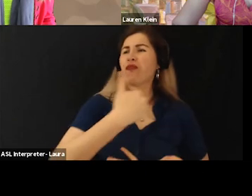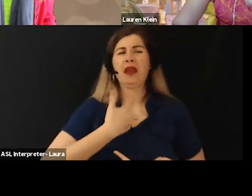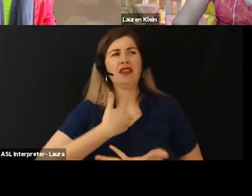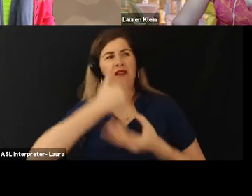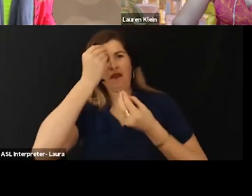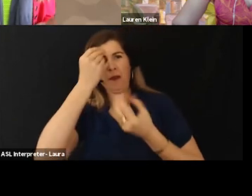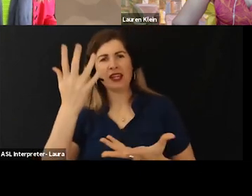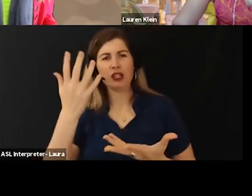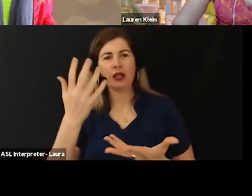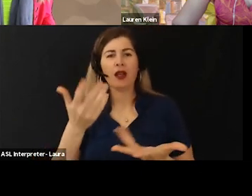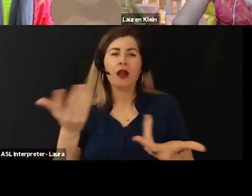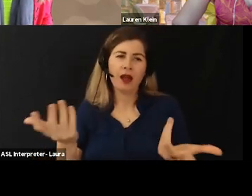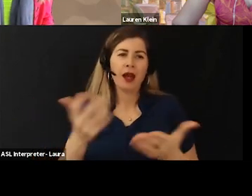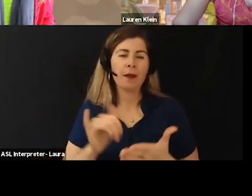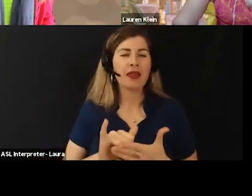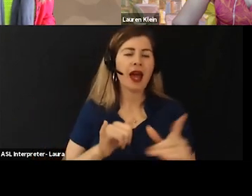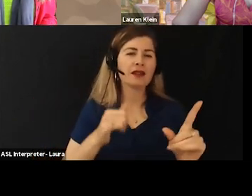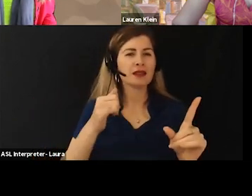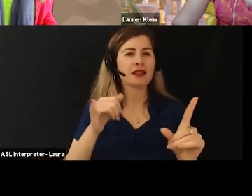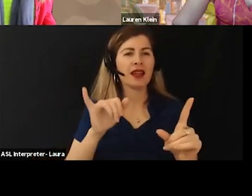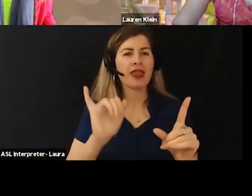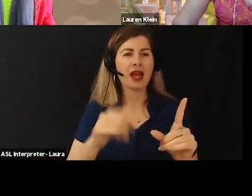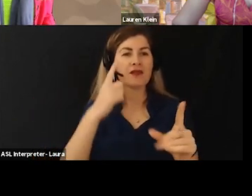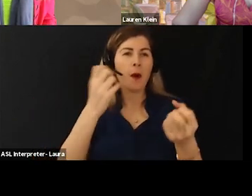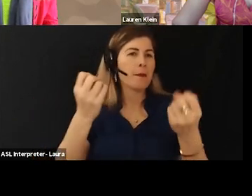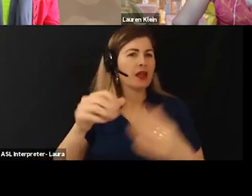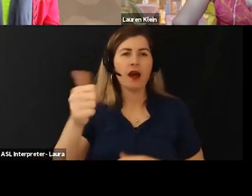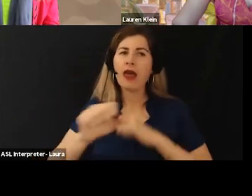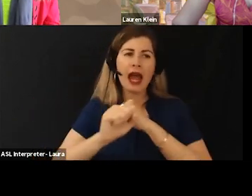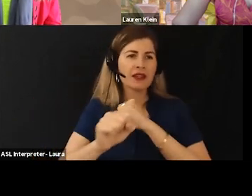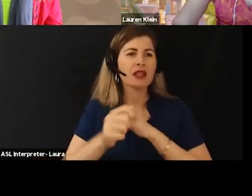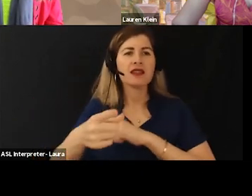And it's not only for Maria Salguero, but for many other activists who are working on the topic.